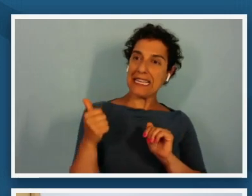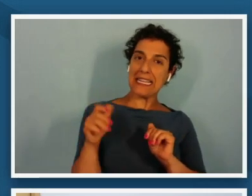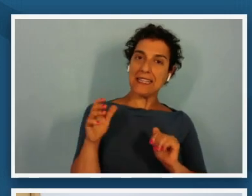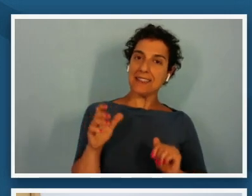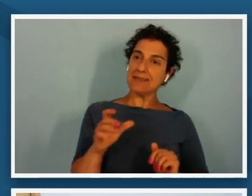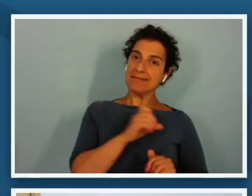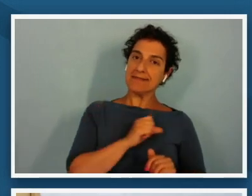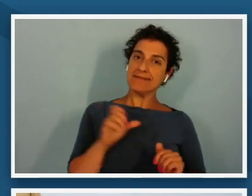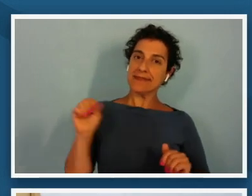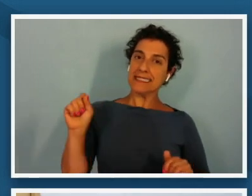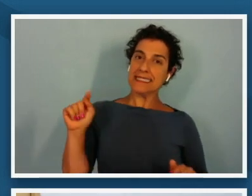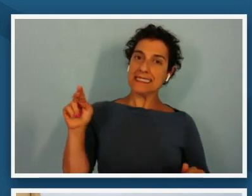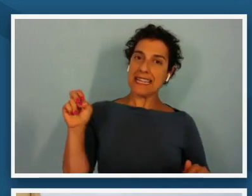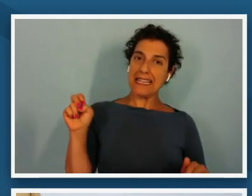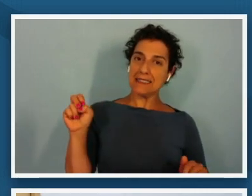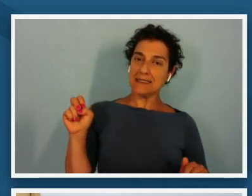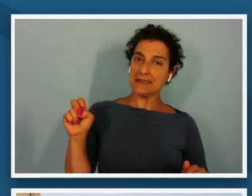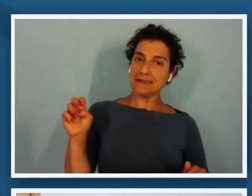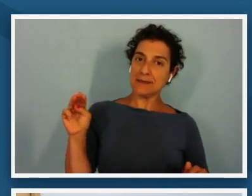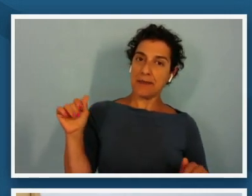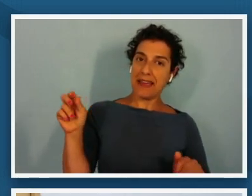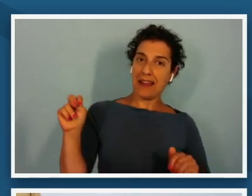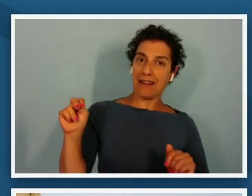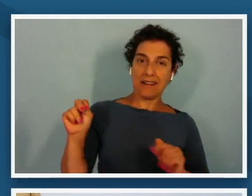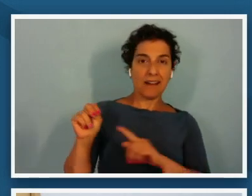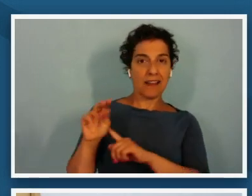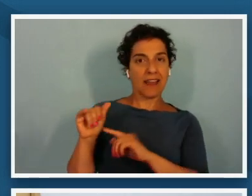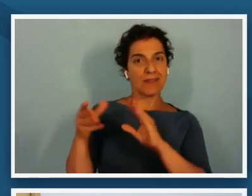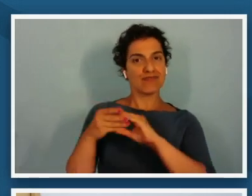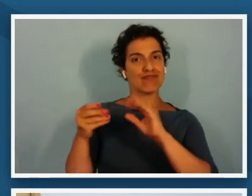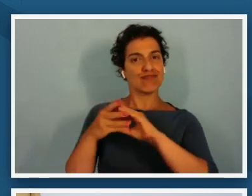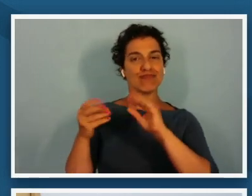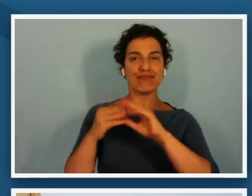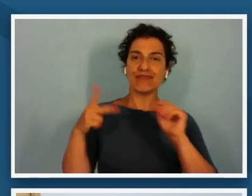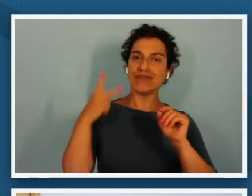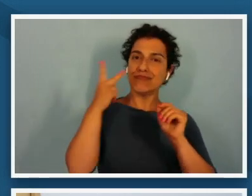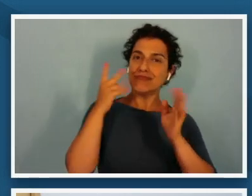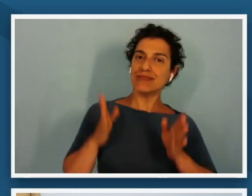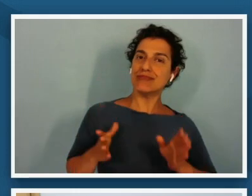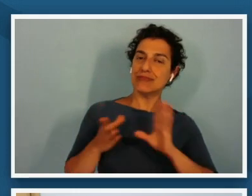you know and i see that that sort of strength and how he's being presented